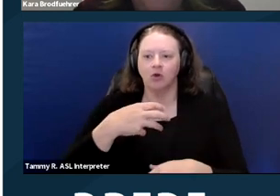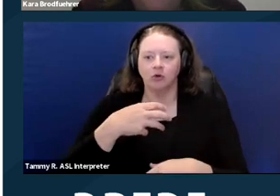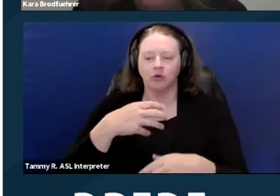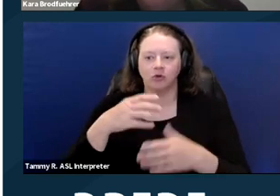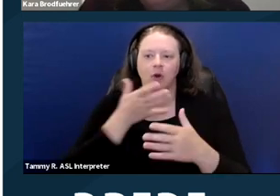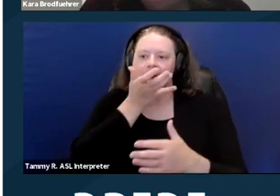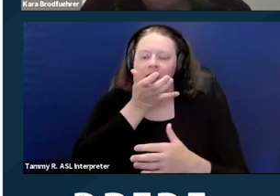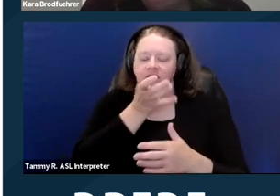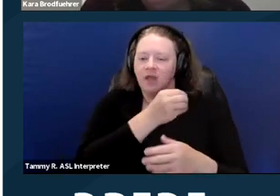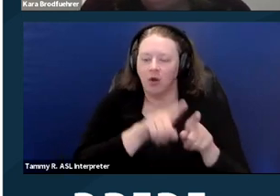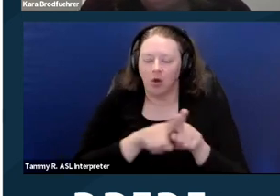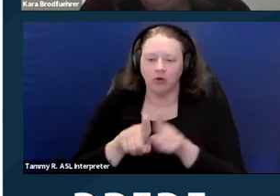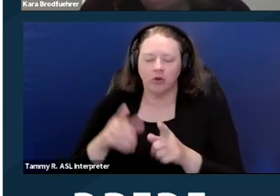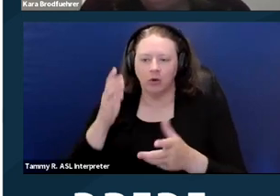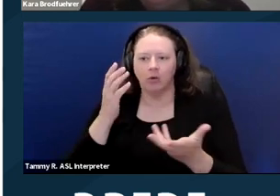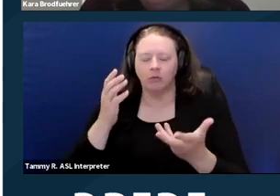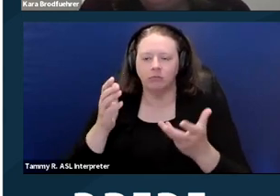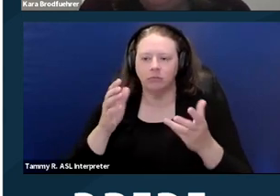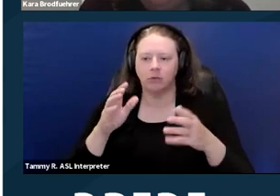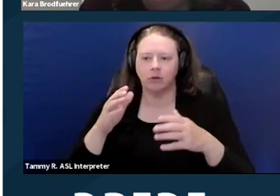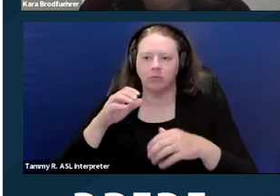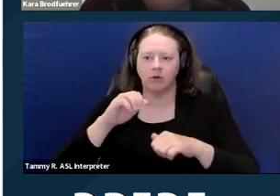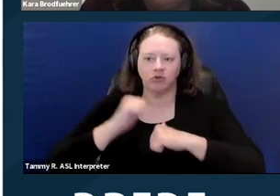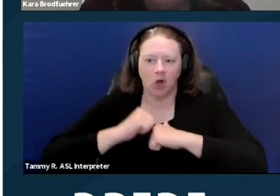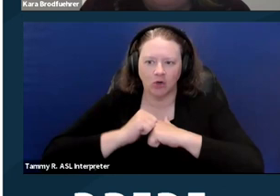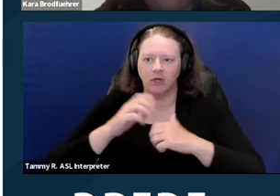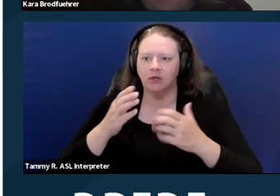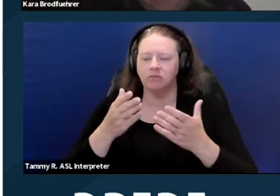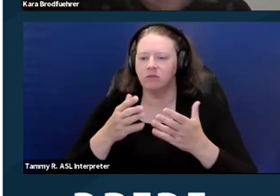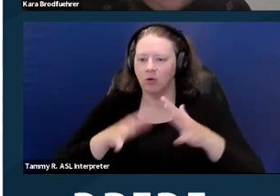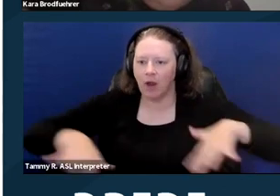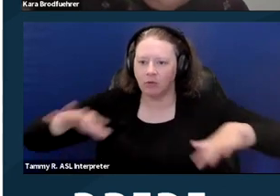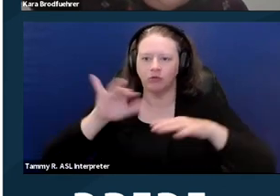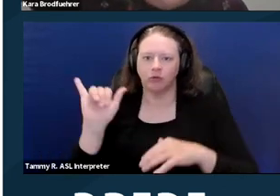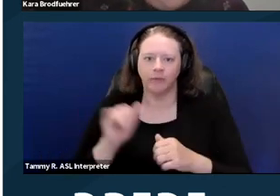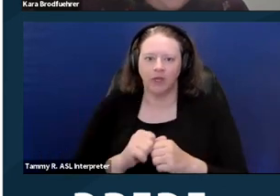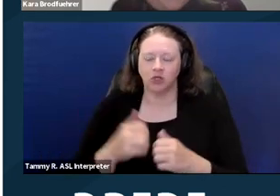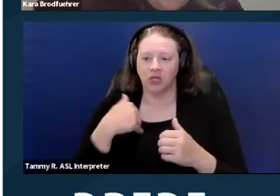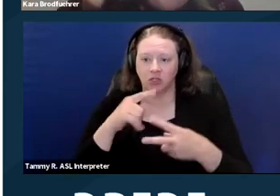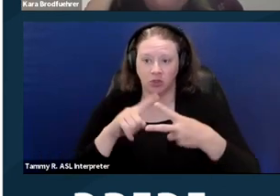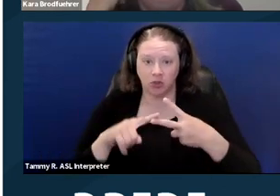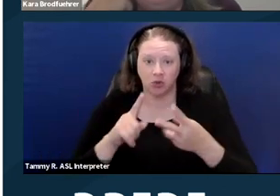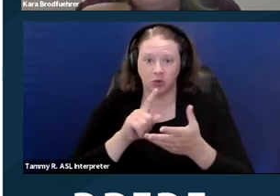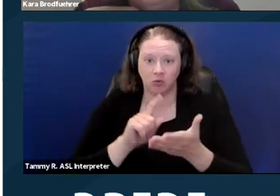She's received two written complaints from management about her kids. One said that her kids are not permitted to play